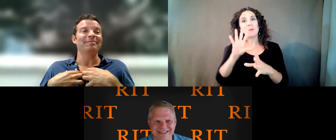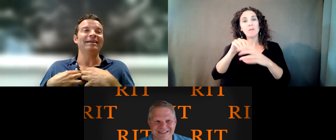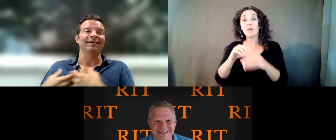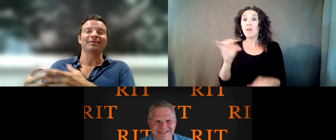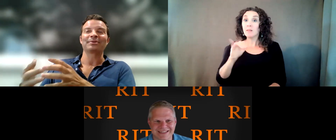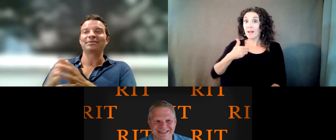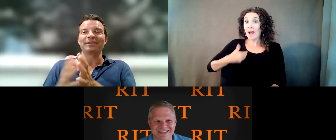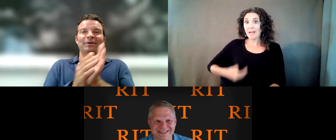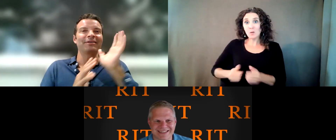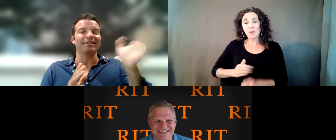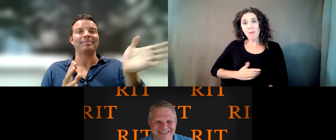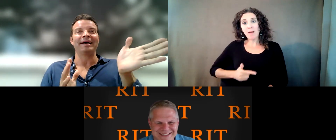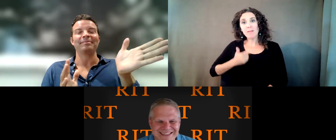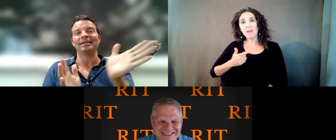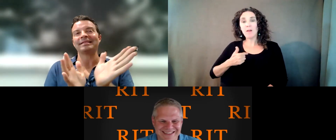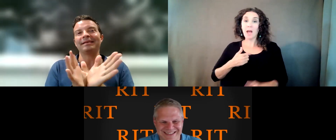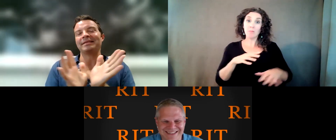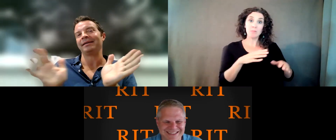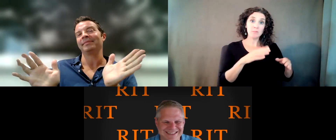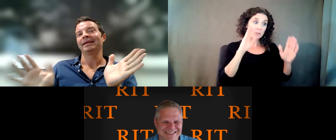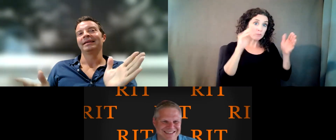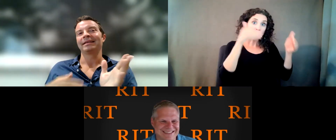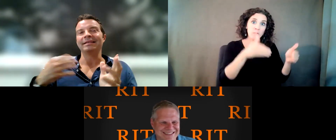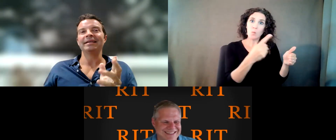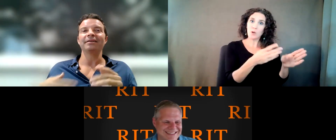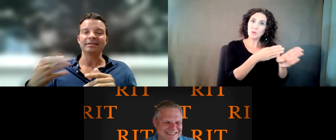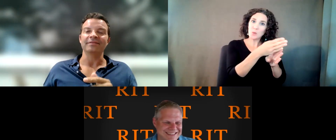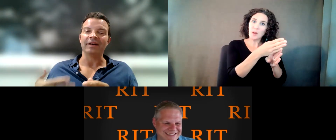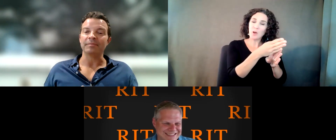my life. They are pursuing one career path. But at the same time continuing to develop